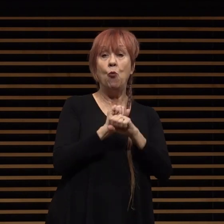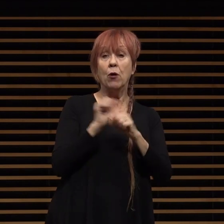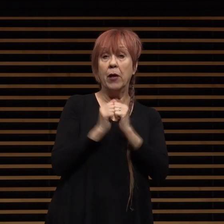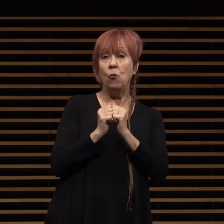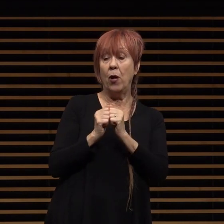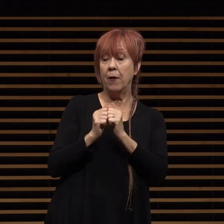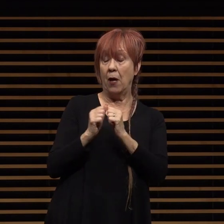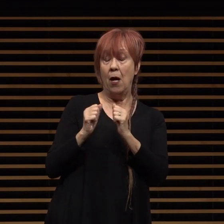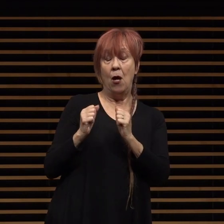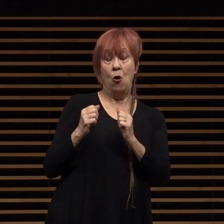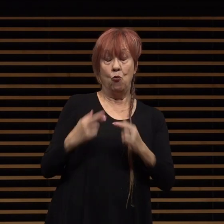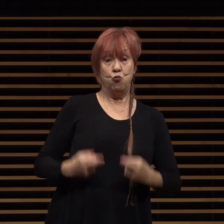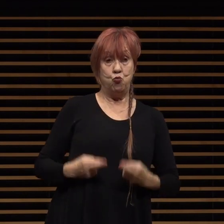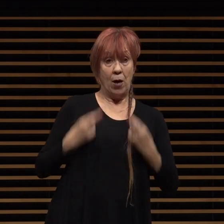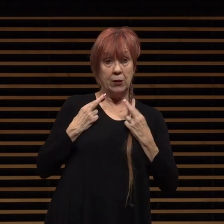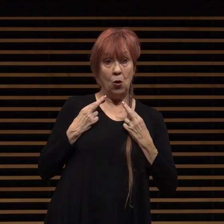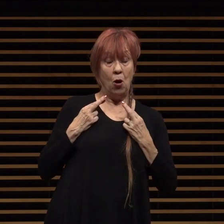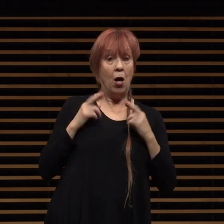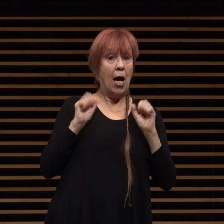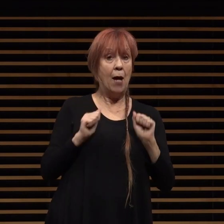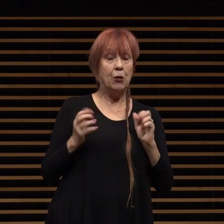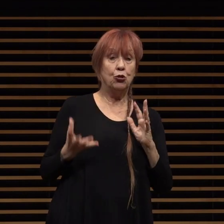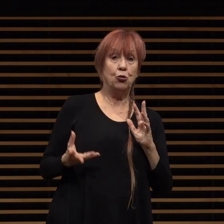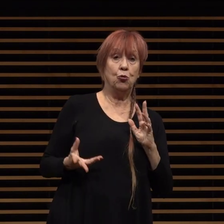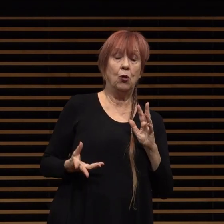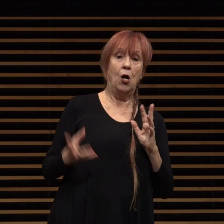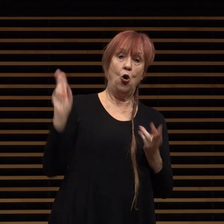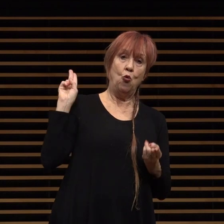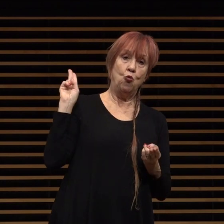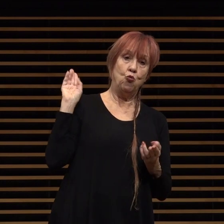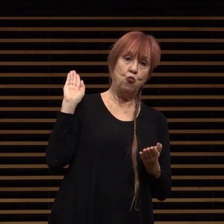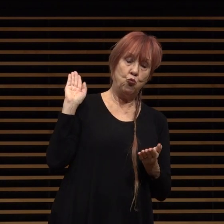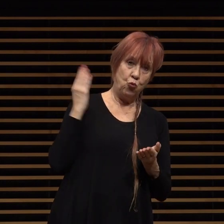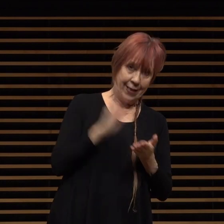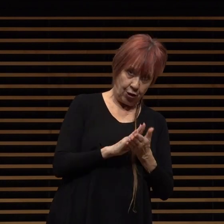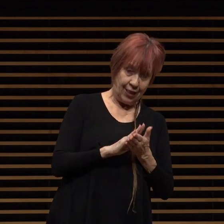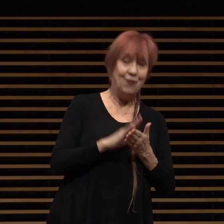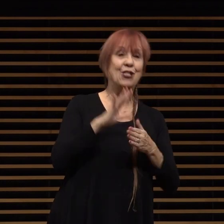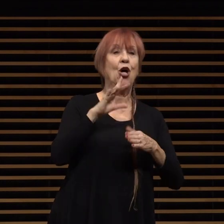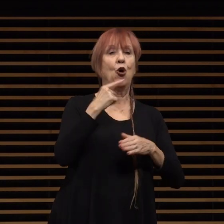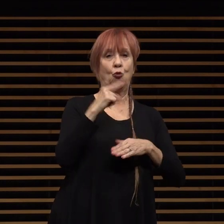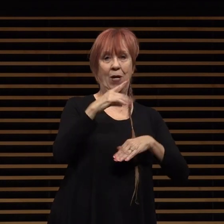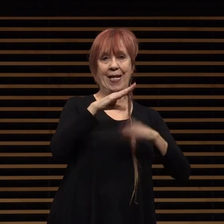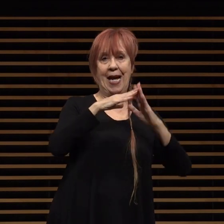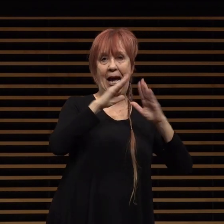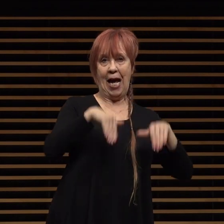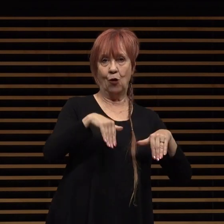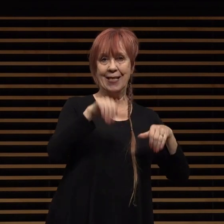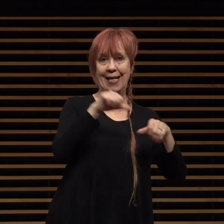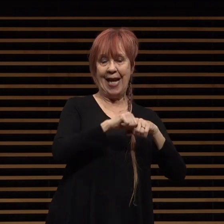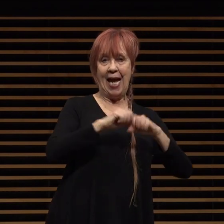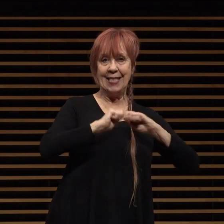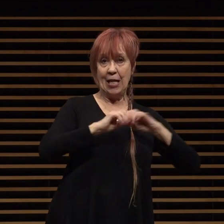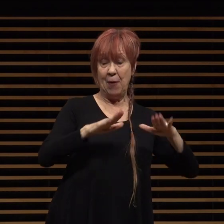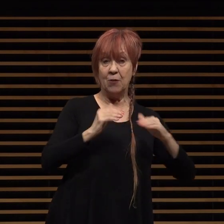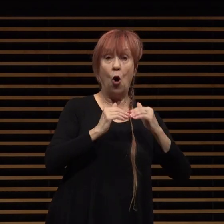was able to cumulatively reduce green